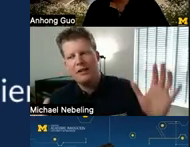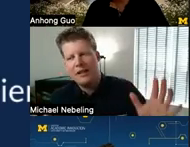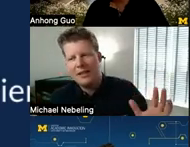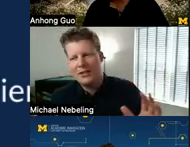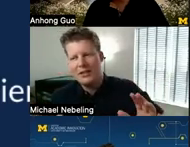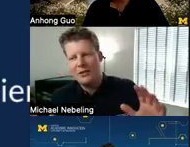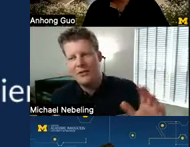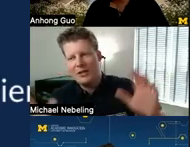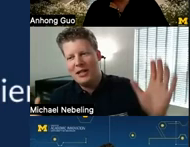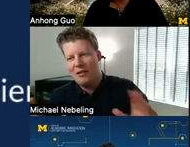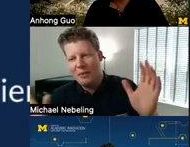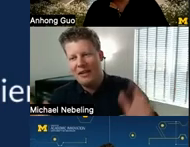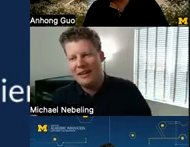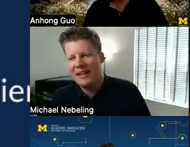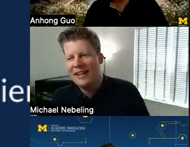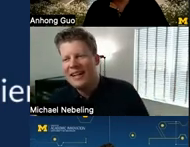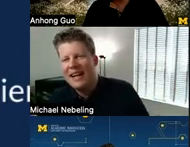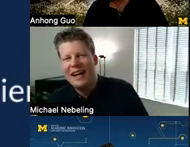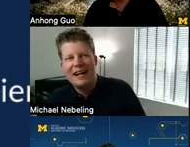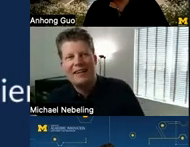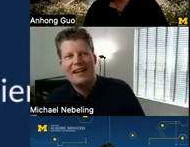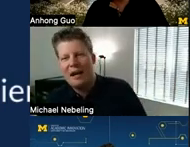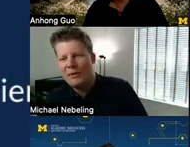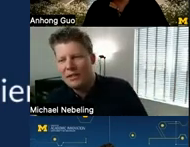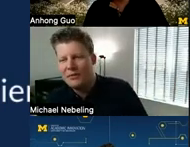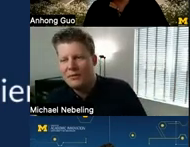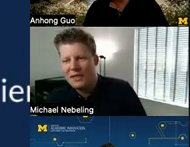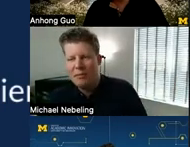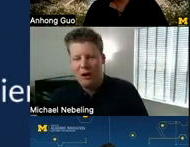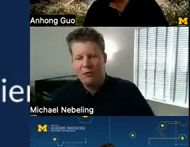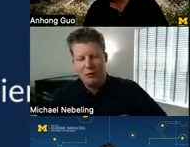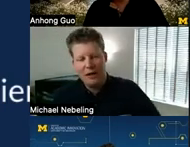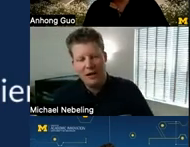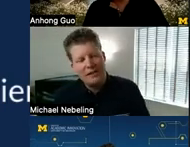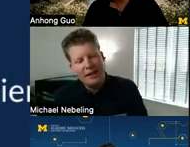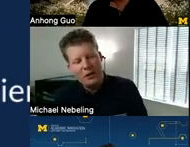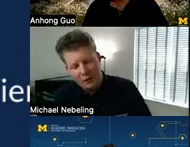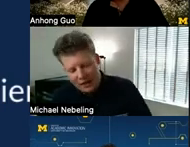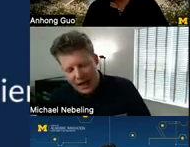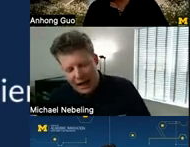stages and universities are equipping their uh their campuses with really powerful uh stages so